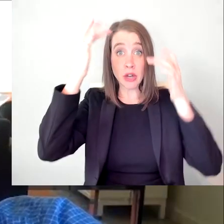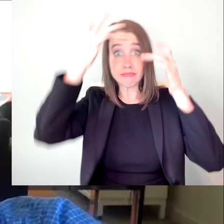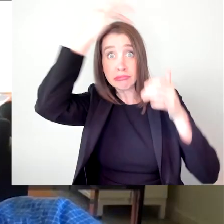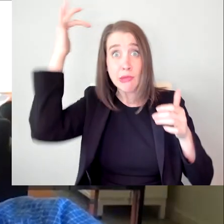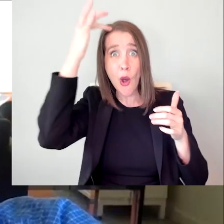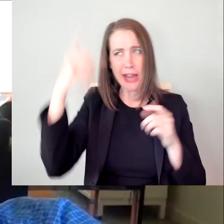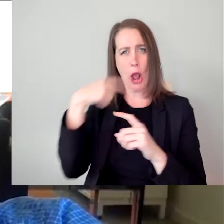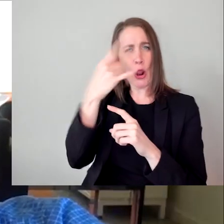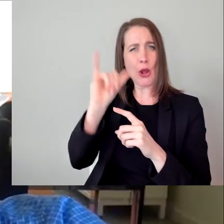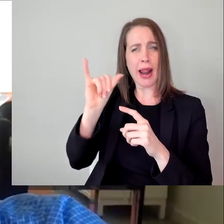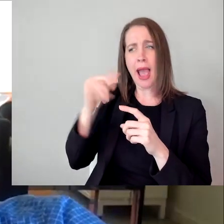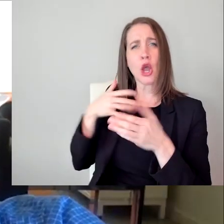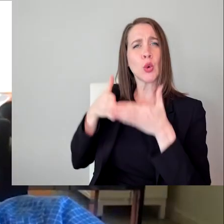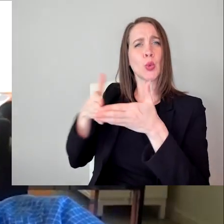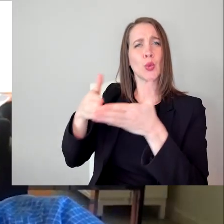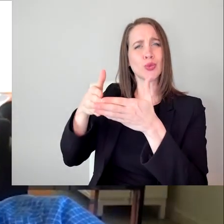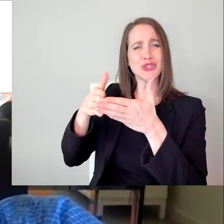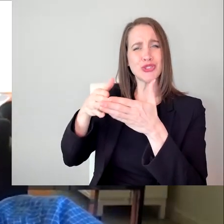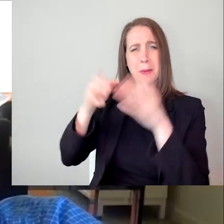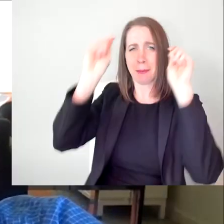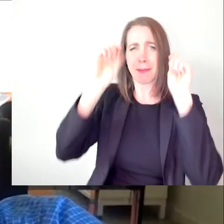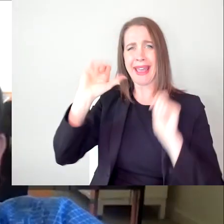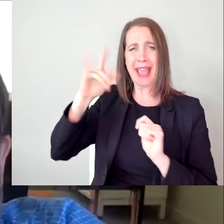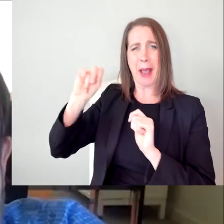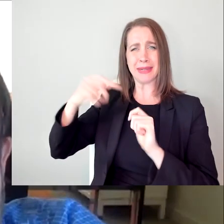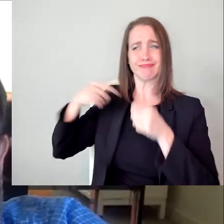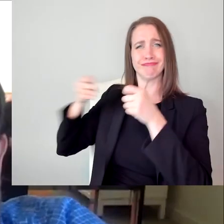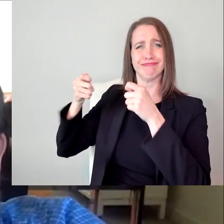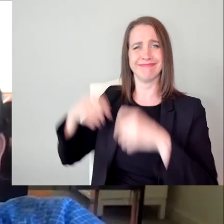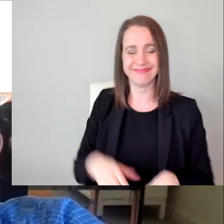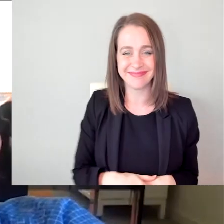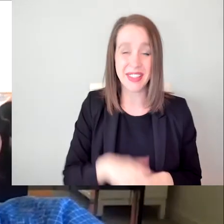captain. Before we get started, it's my pleasure